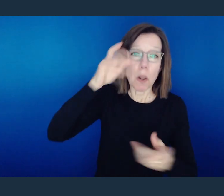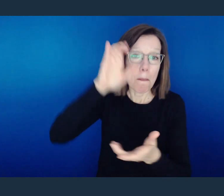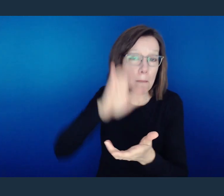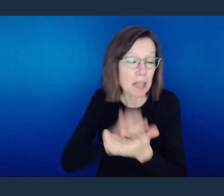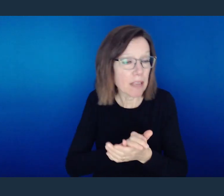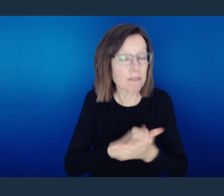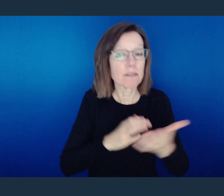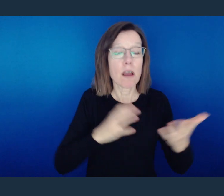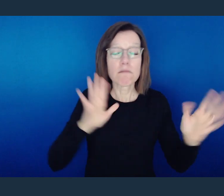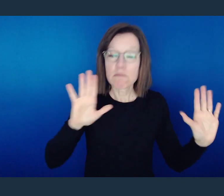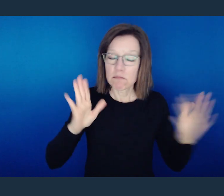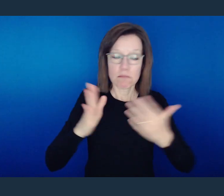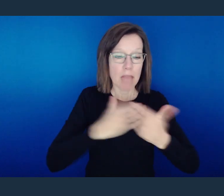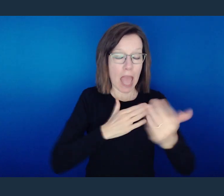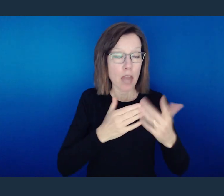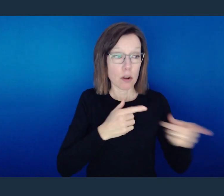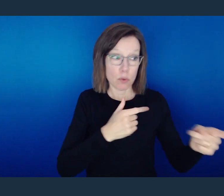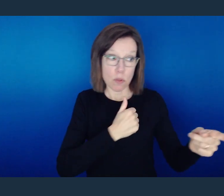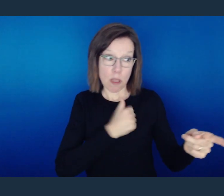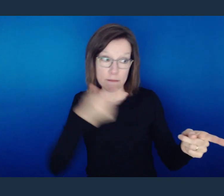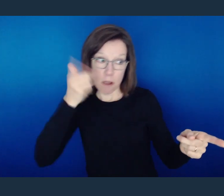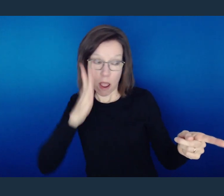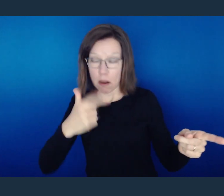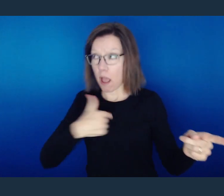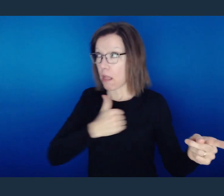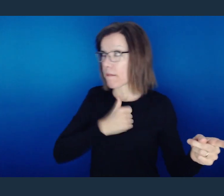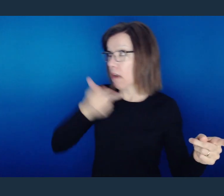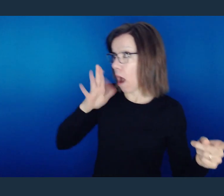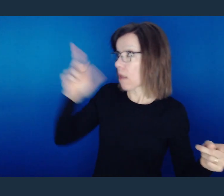or ideologically agree with you on the basis that you love God and God loves you.